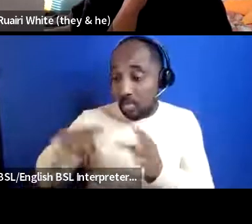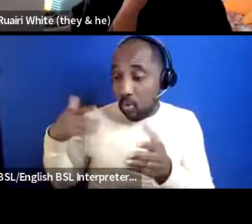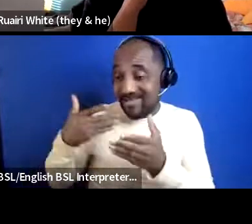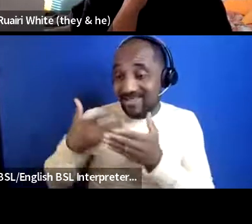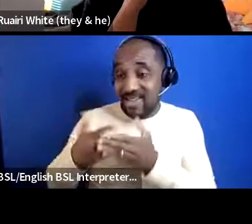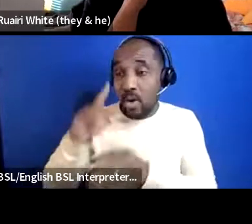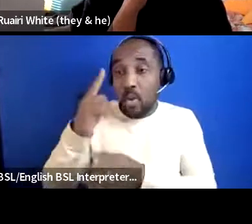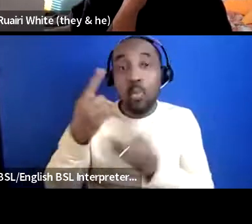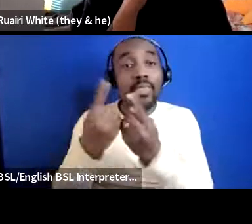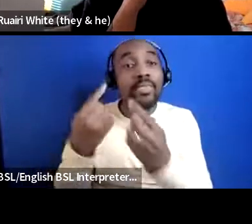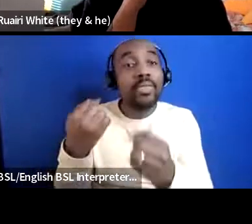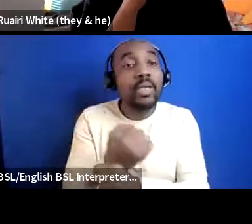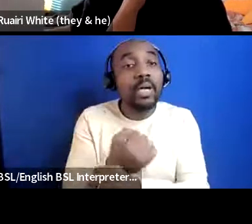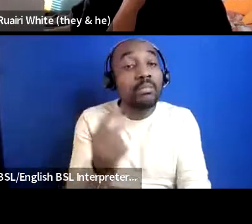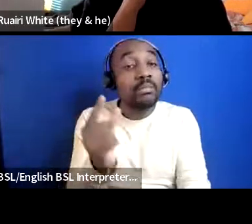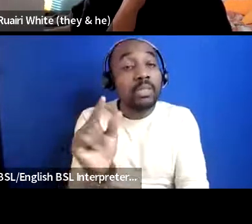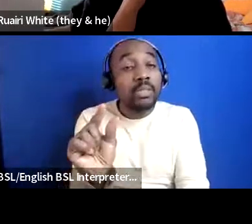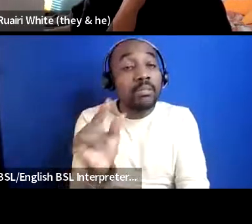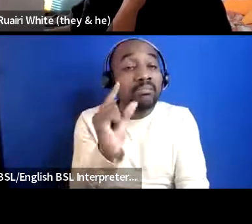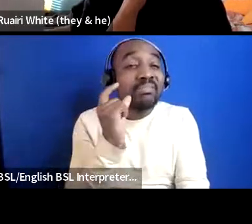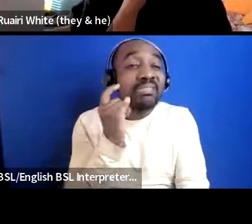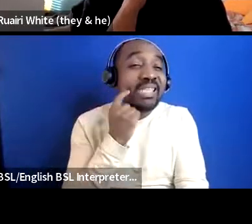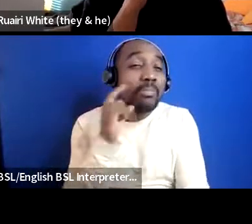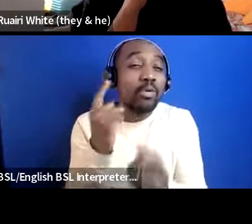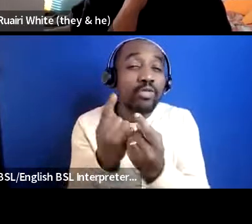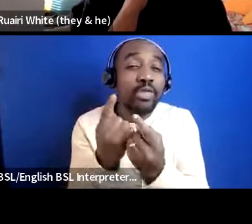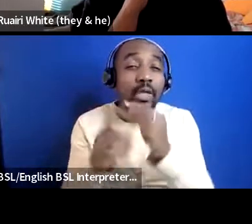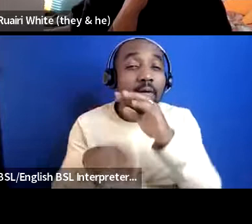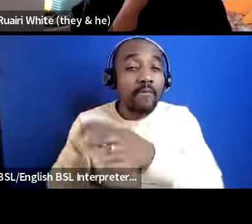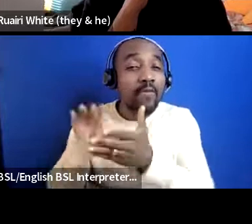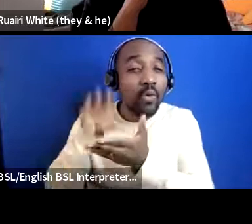one simple thing that was fully funded that we were able to do and besides that we haven't done